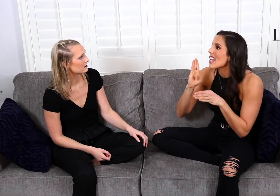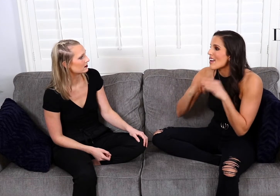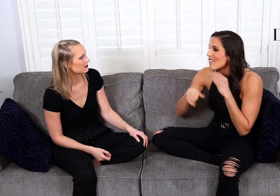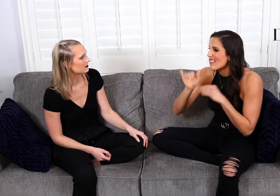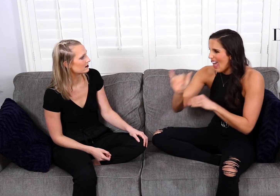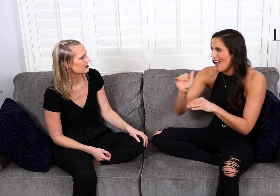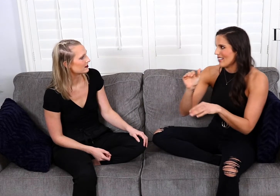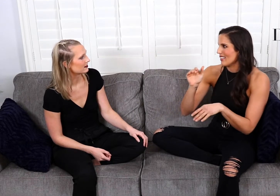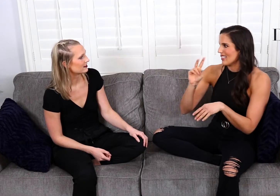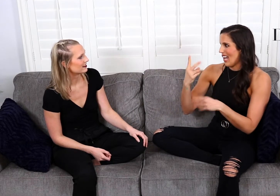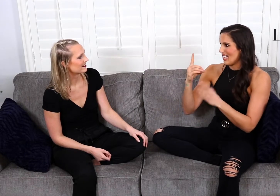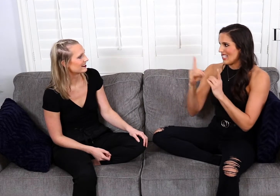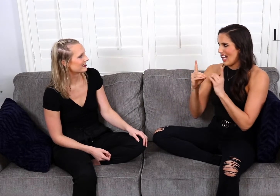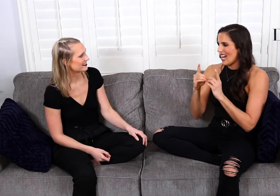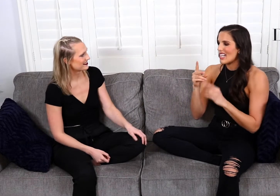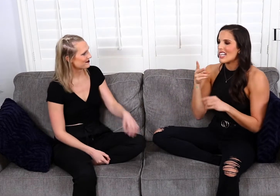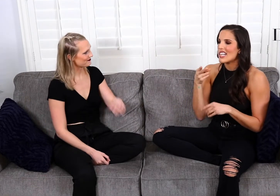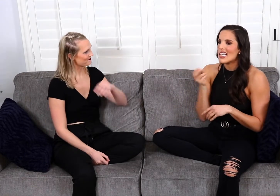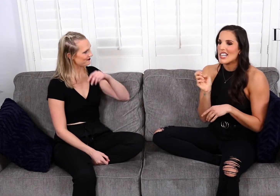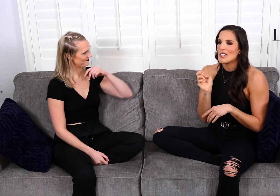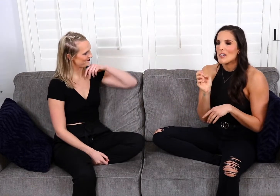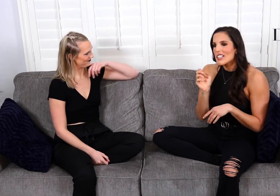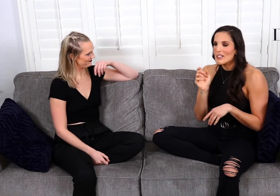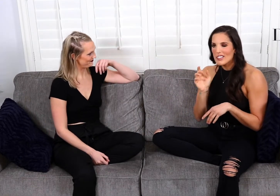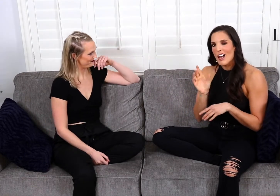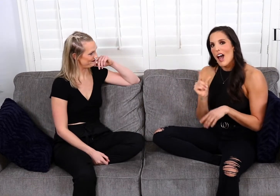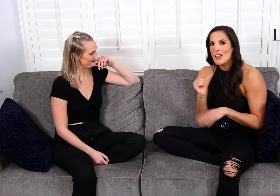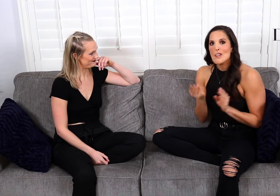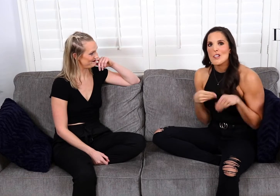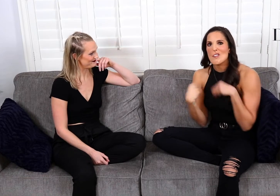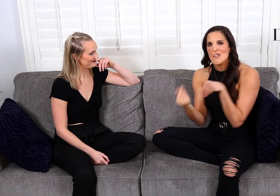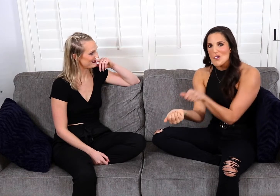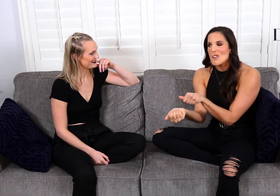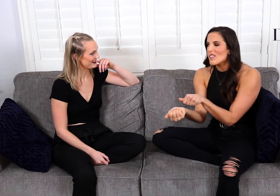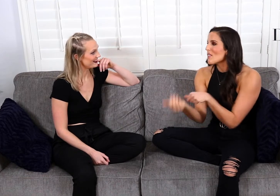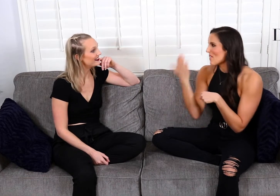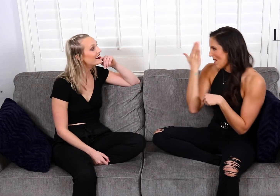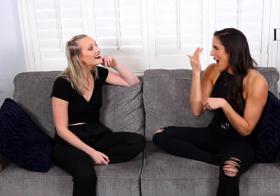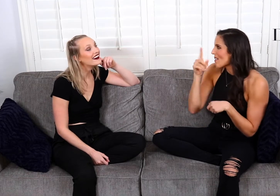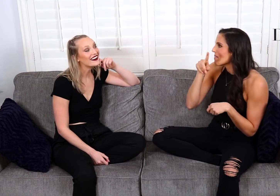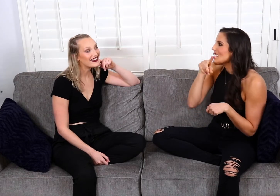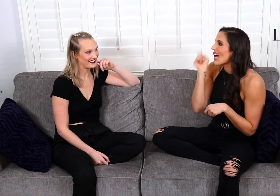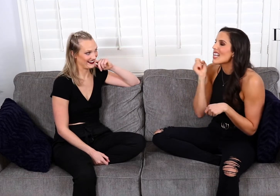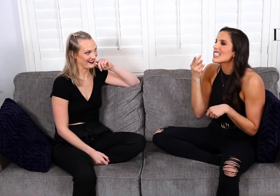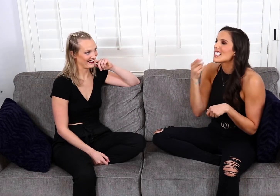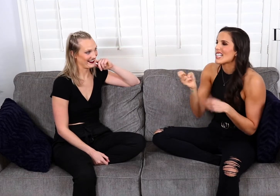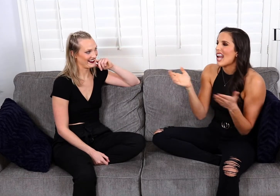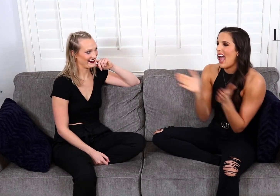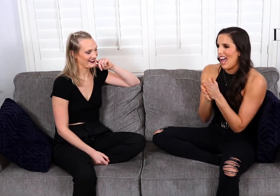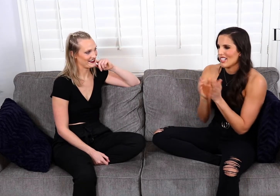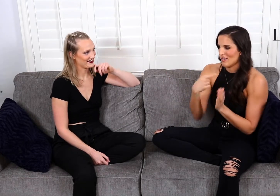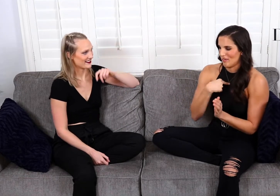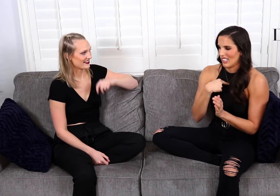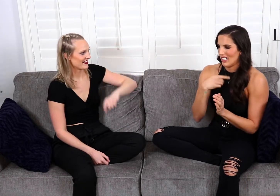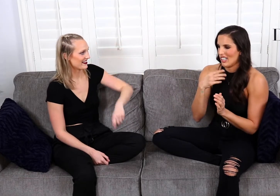and then the end of that date, He...did a smooth move because he asked me,